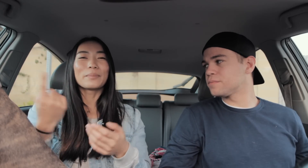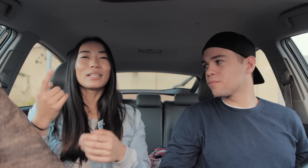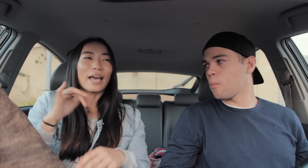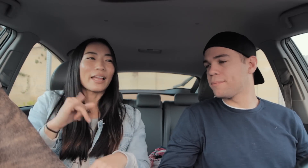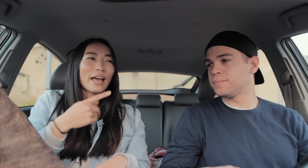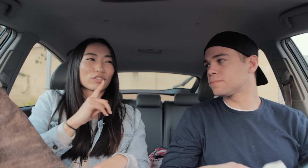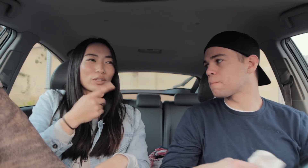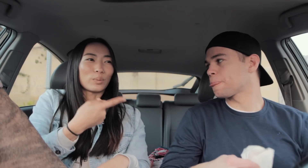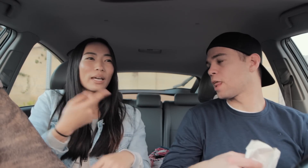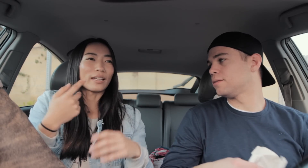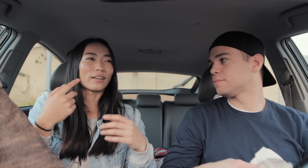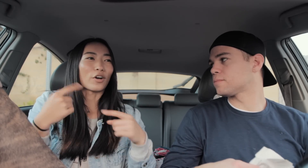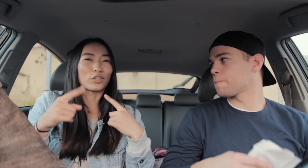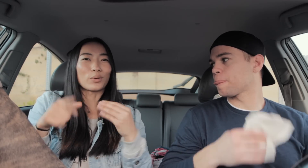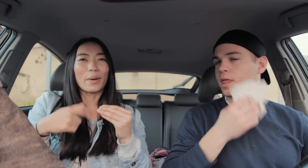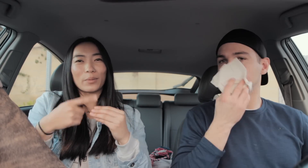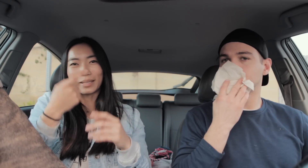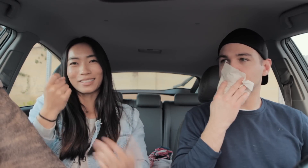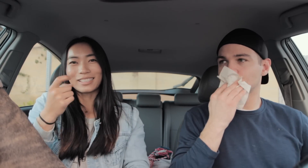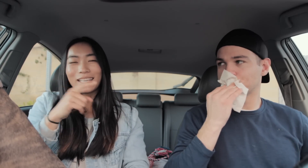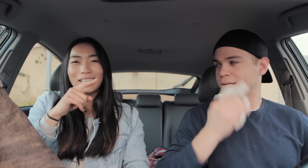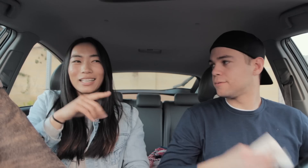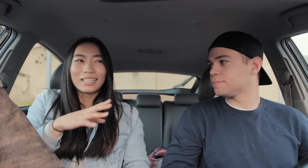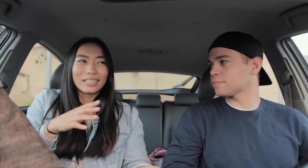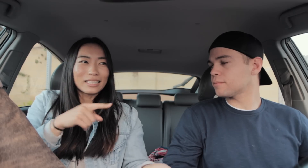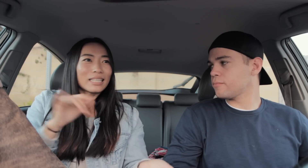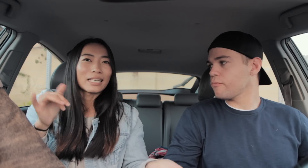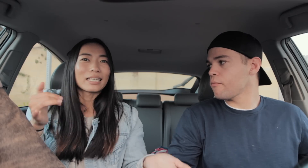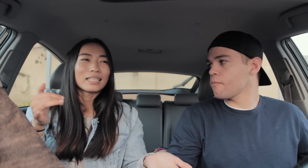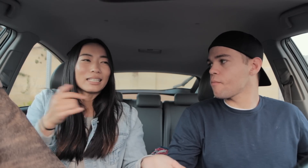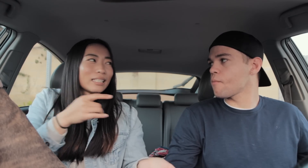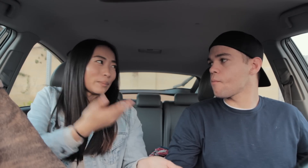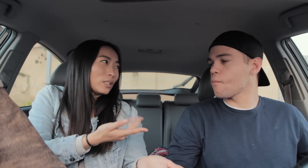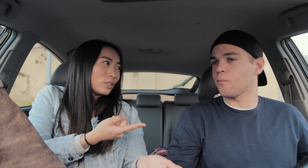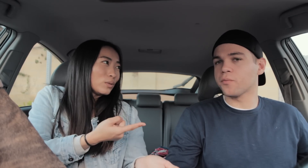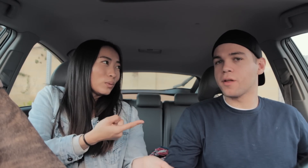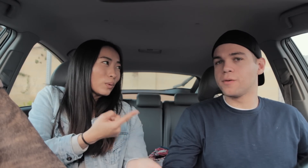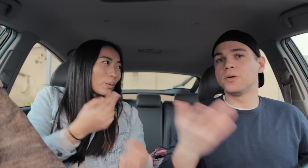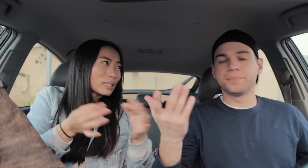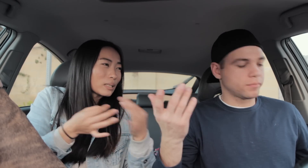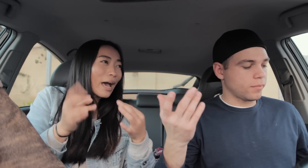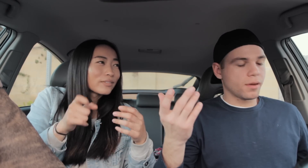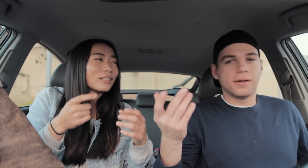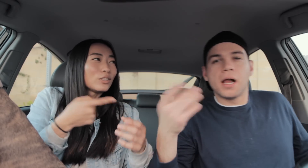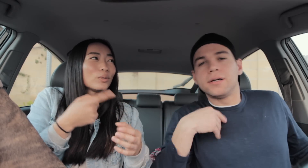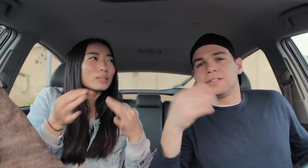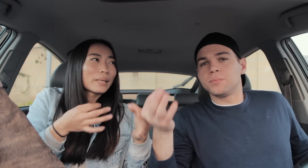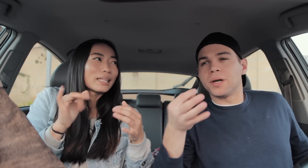something that actually we kind of argue about because he's like I mean you always have to explain